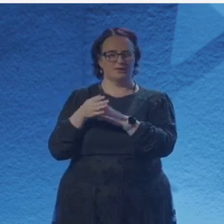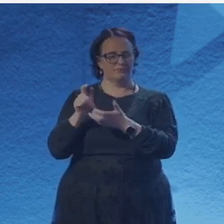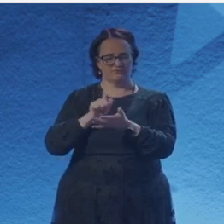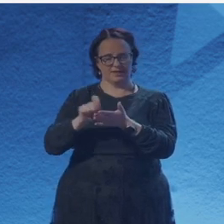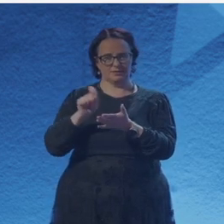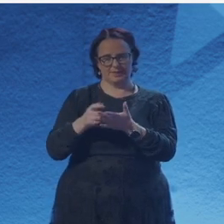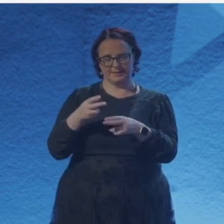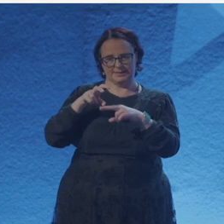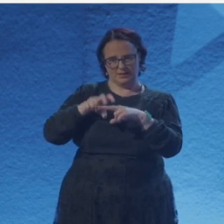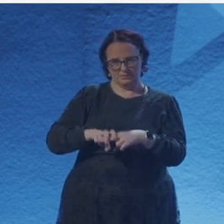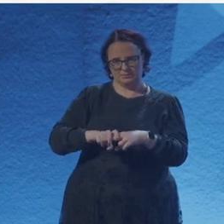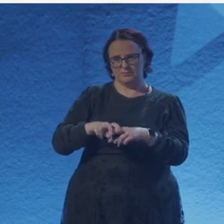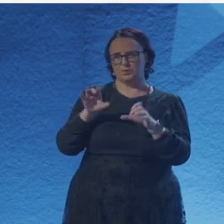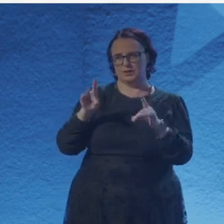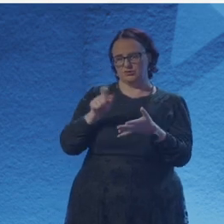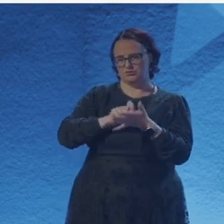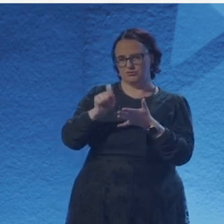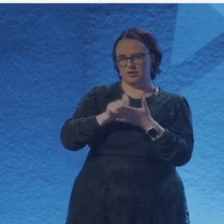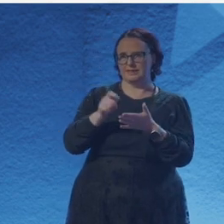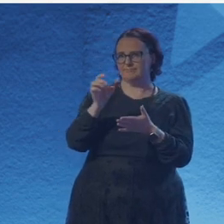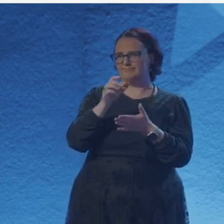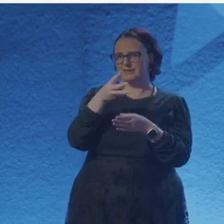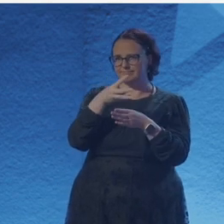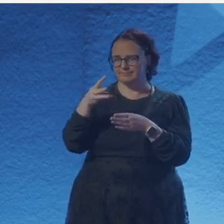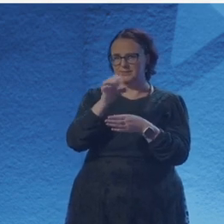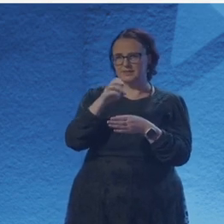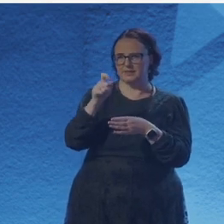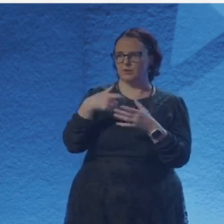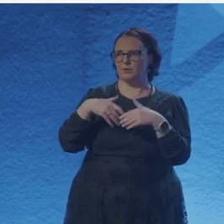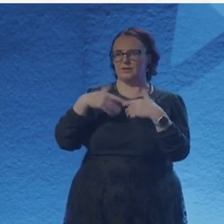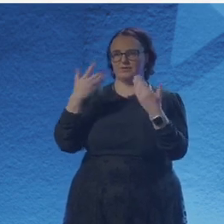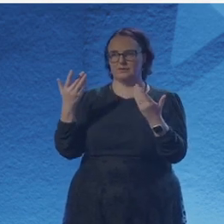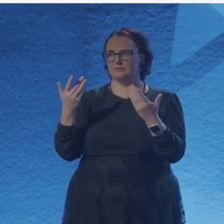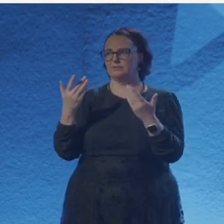and whether that comes out as a poem or whatever remains to be seen as the idea first germinates.